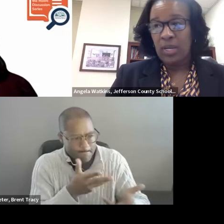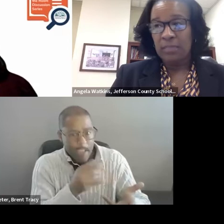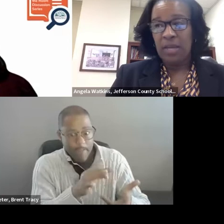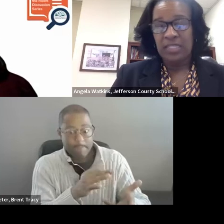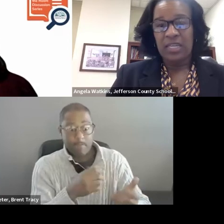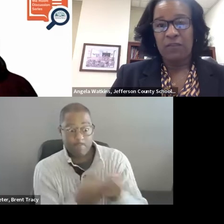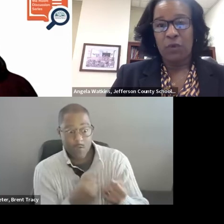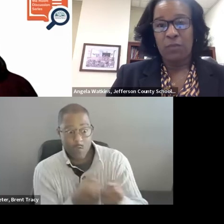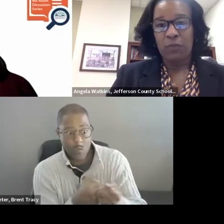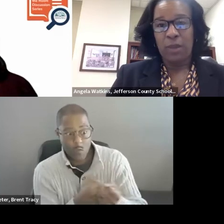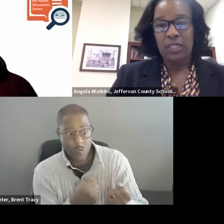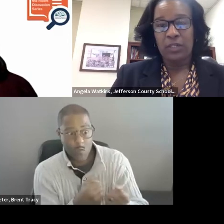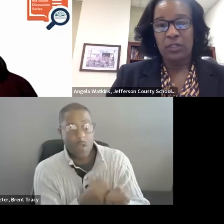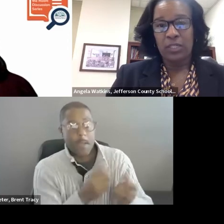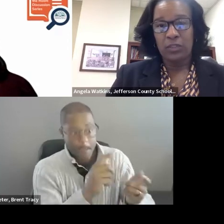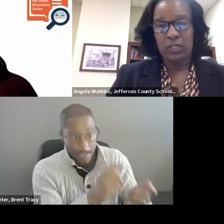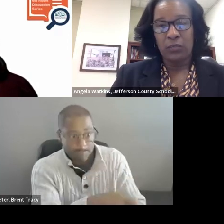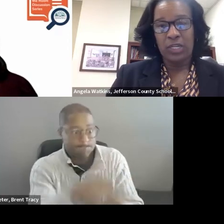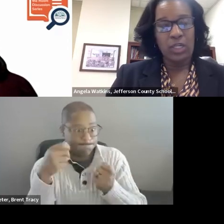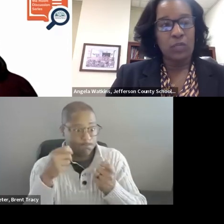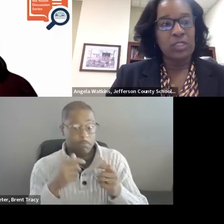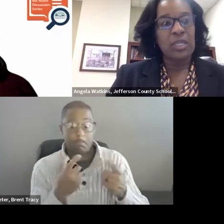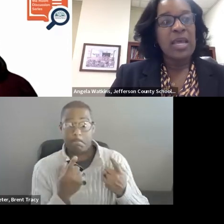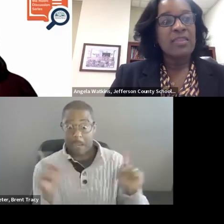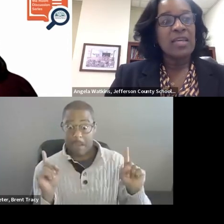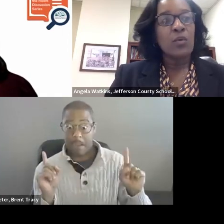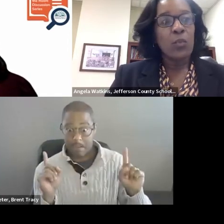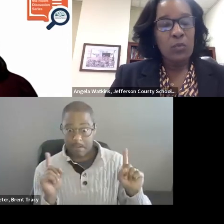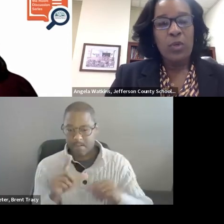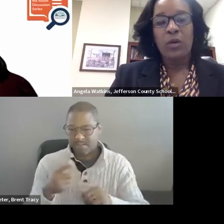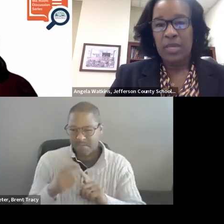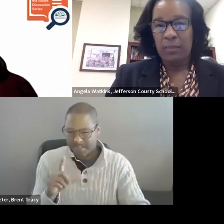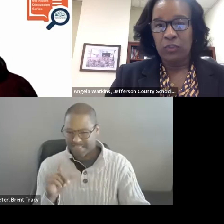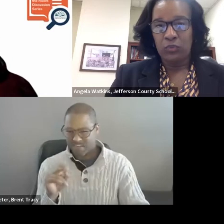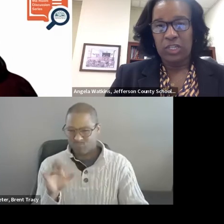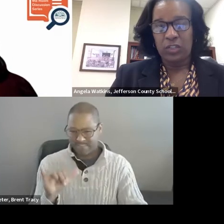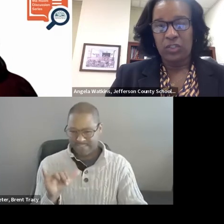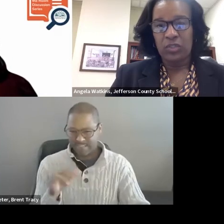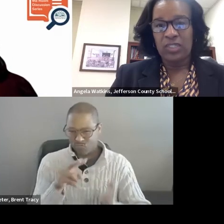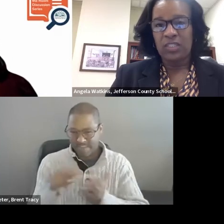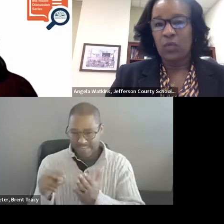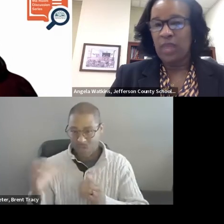as Bonnie said, from our literacy reading coaches, then we will be able to reach our students.